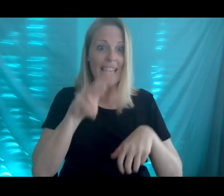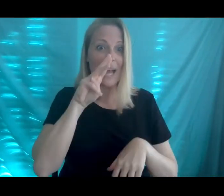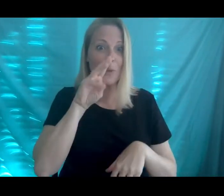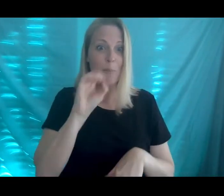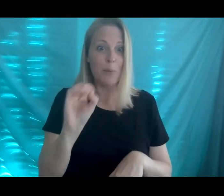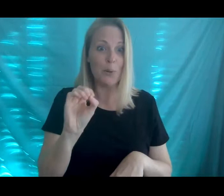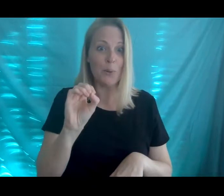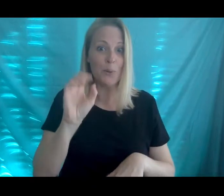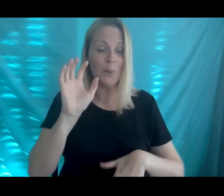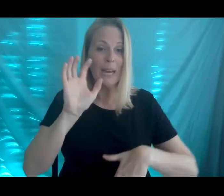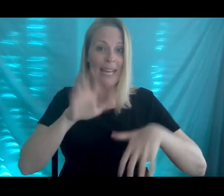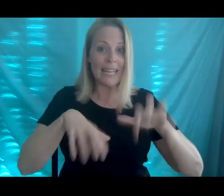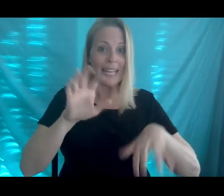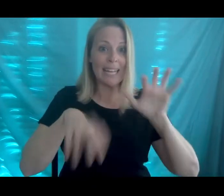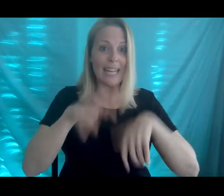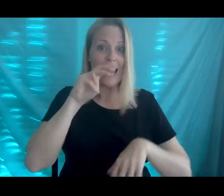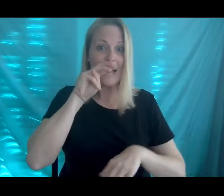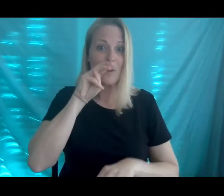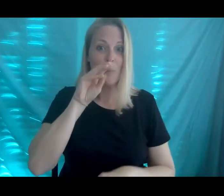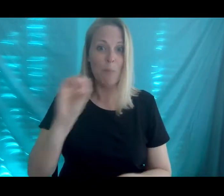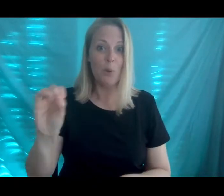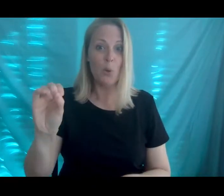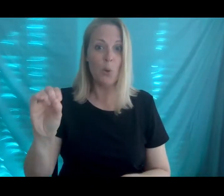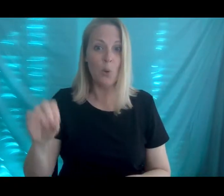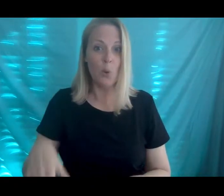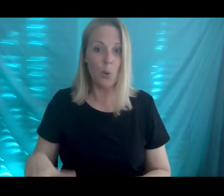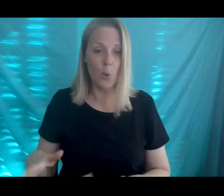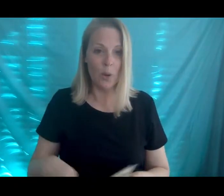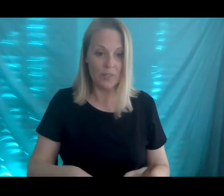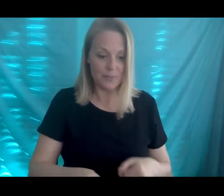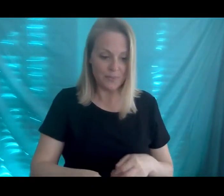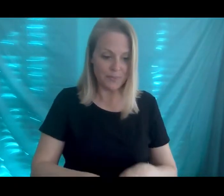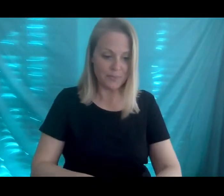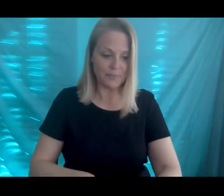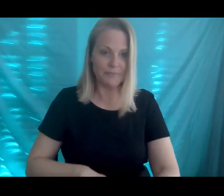moo clickety clack moo